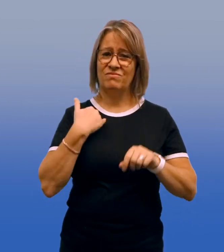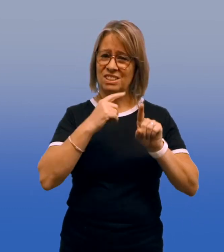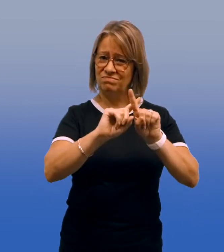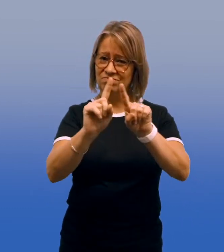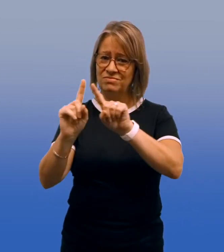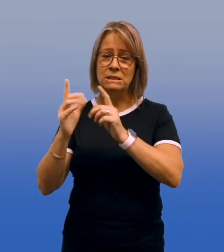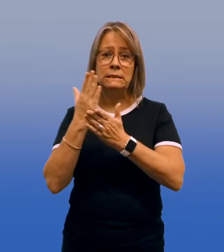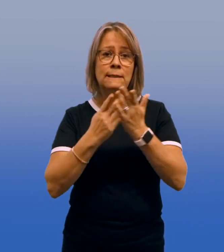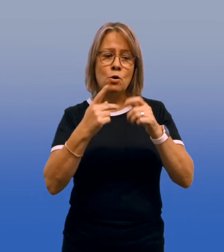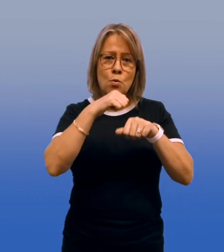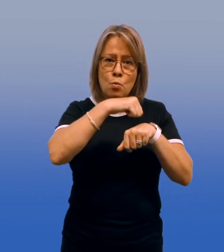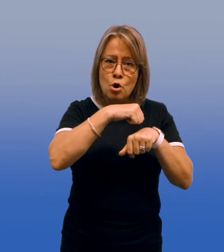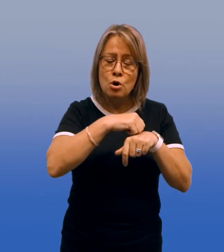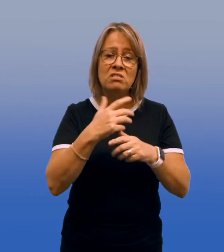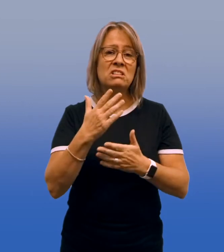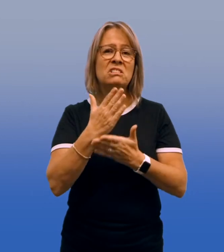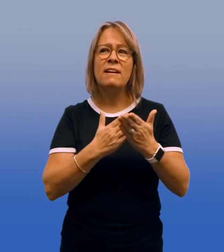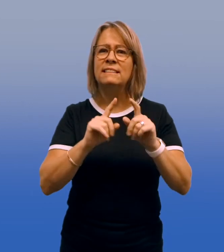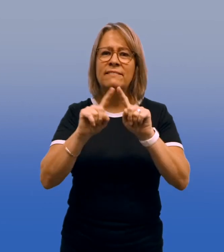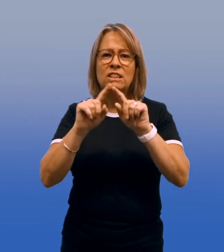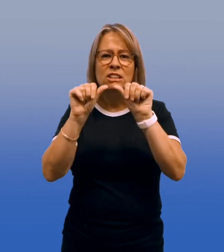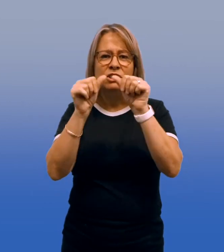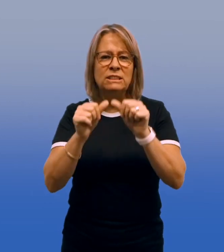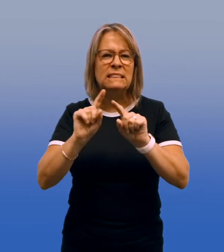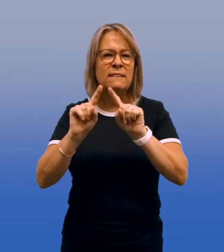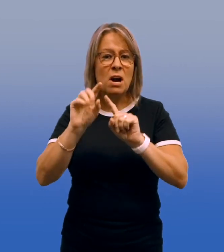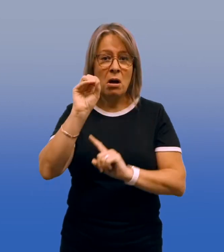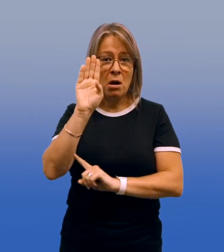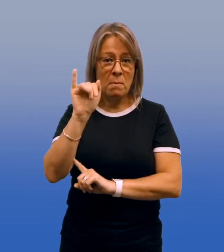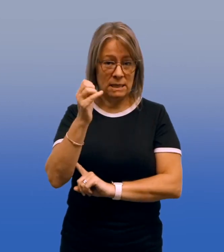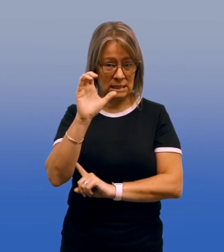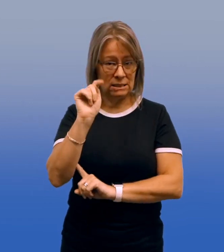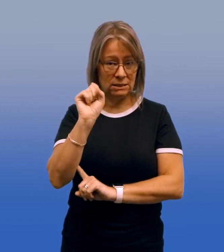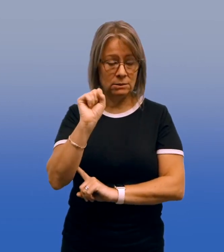There are many different kinds. They can be rocks or various shapes or other objects.